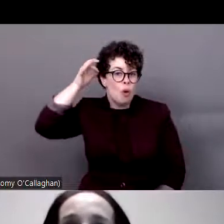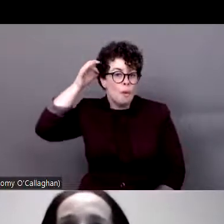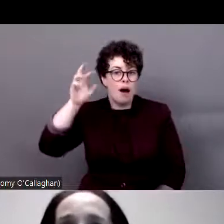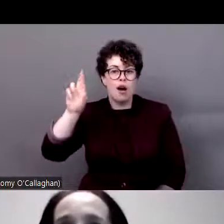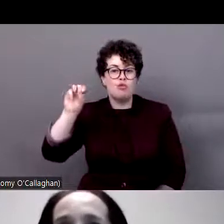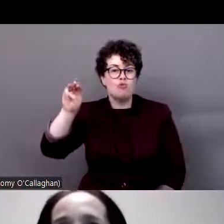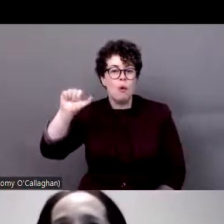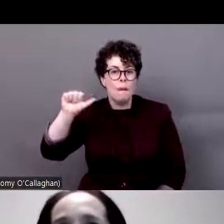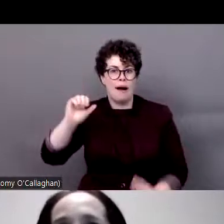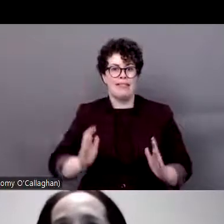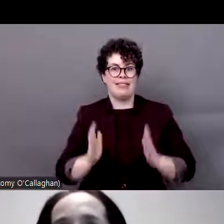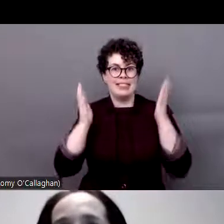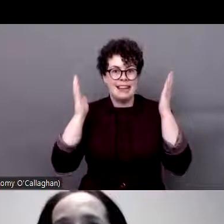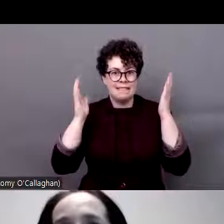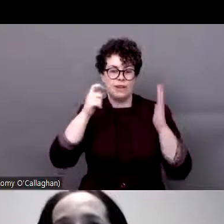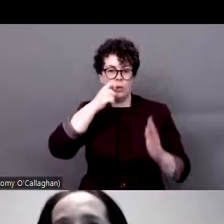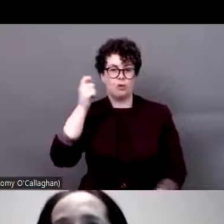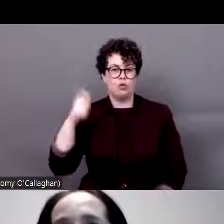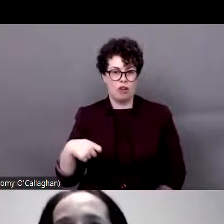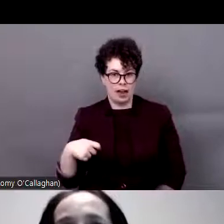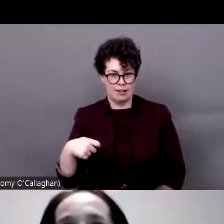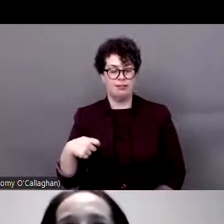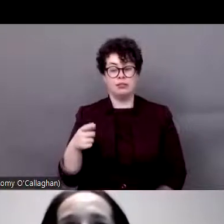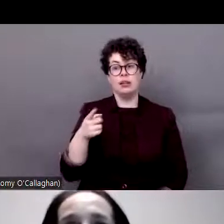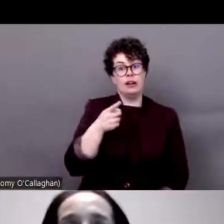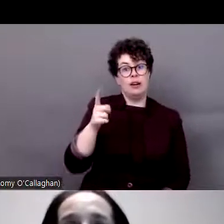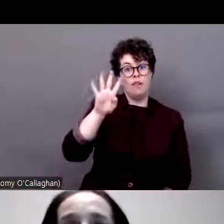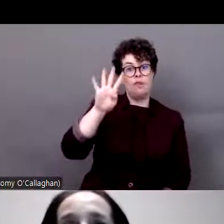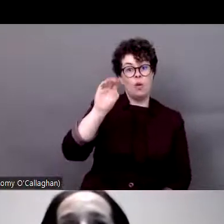400,000 people live in Ukraine and we know there are people with